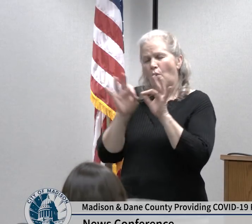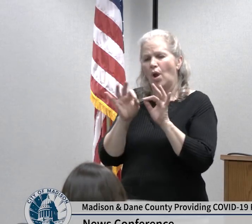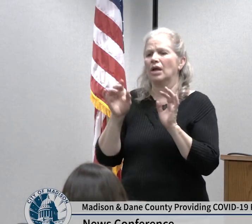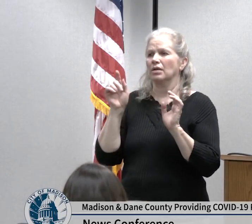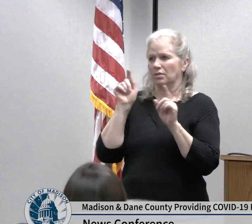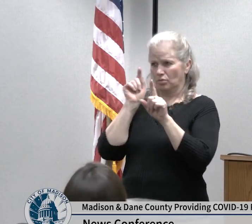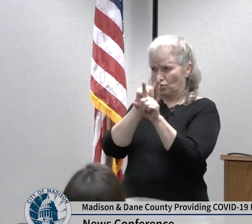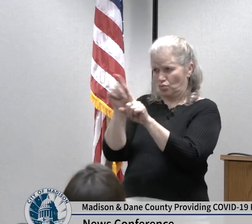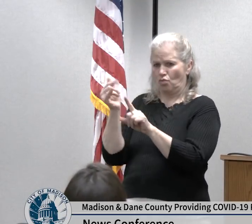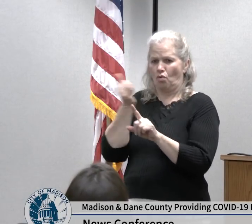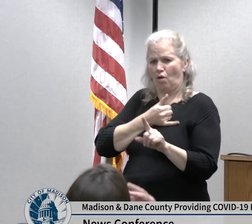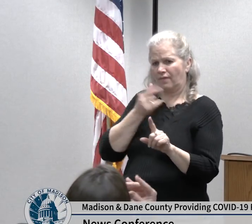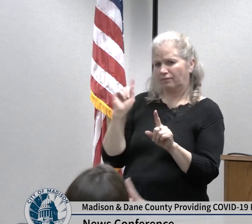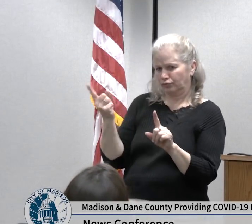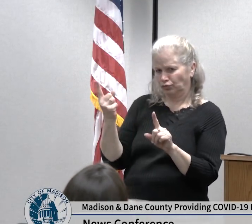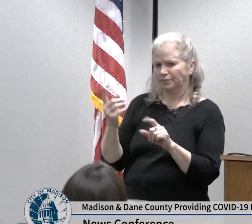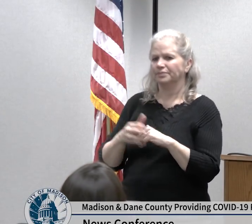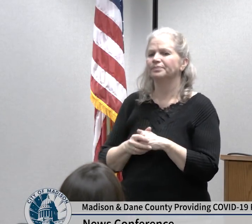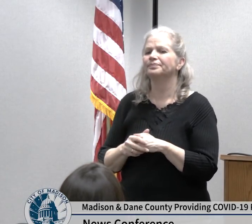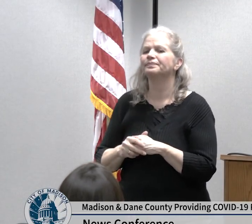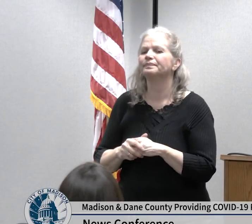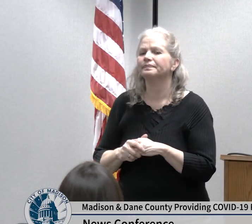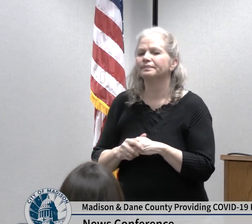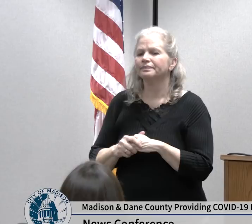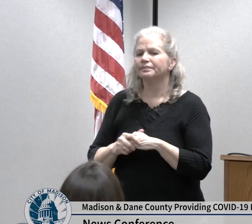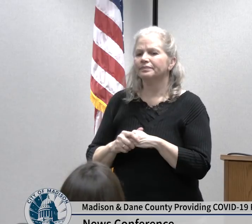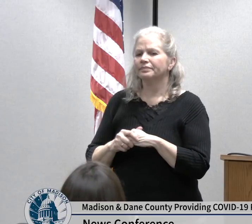recent example in Dane County of the patient who's presented through our